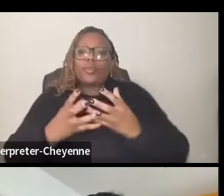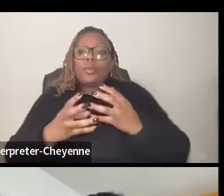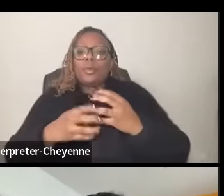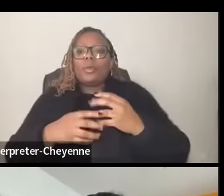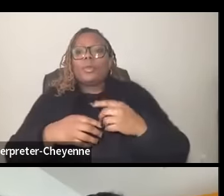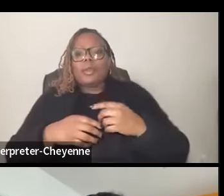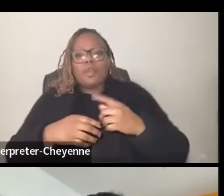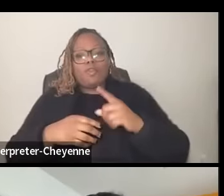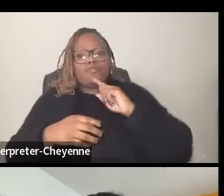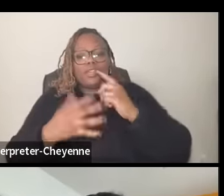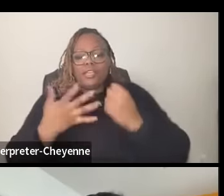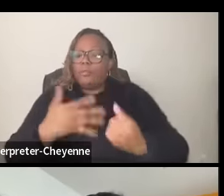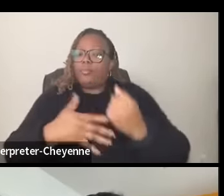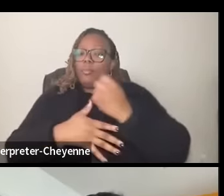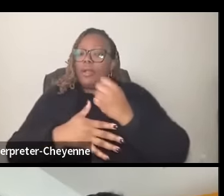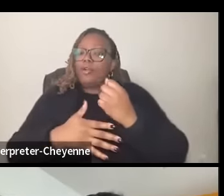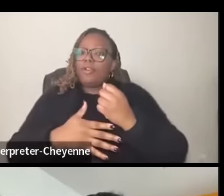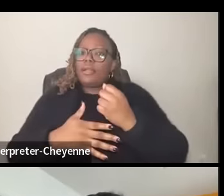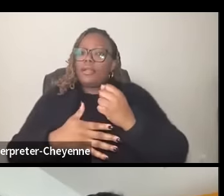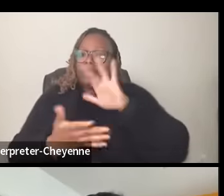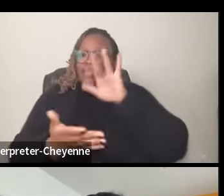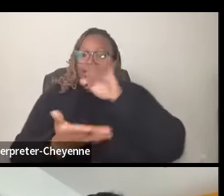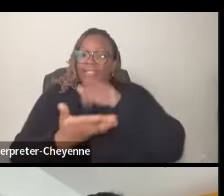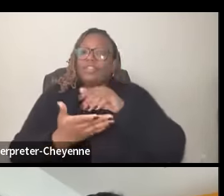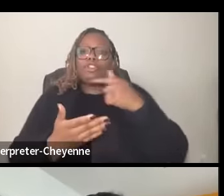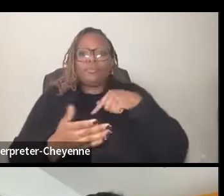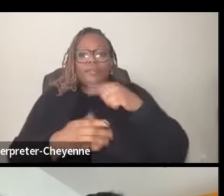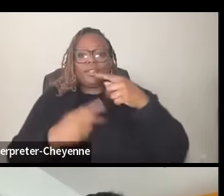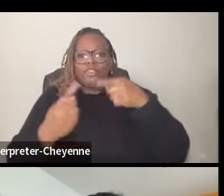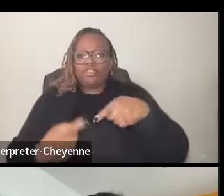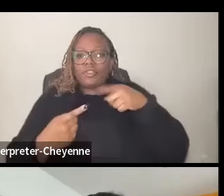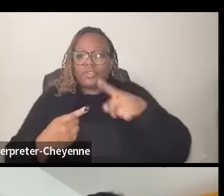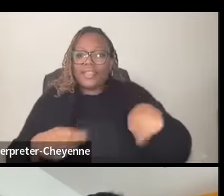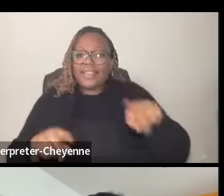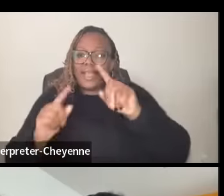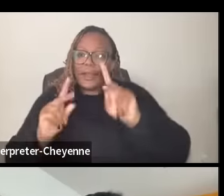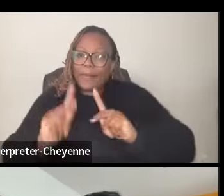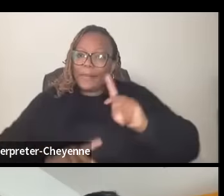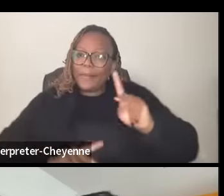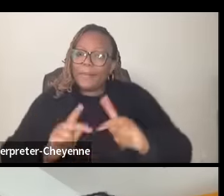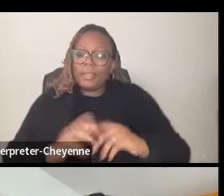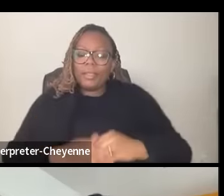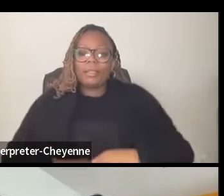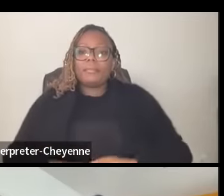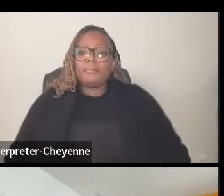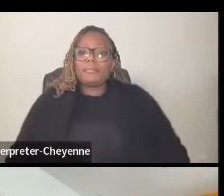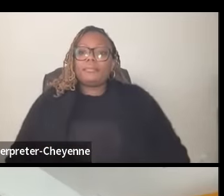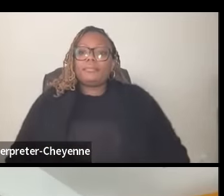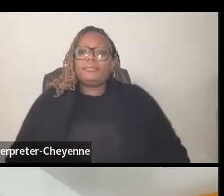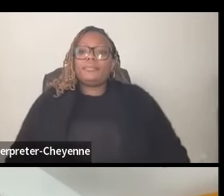struggles and you know they are our people they are people so learn some languages read